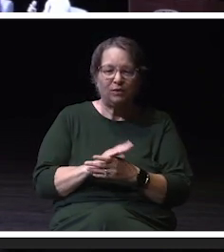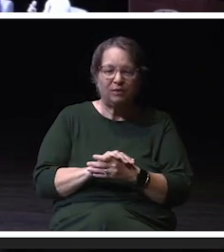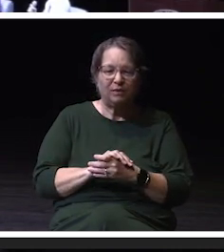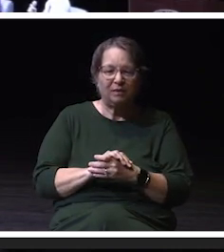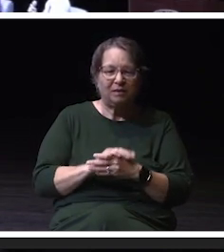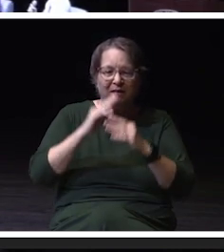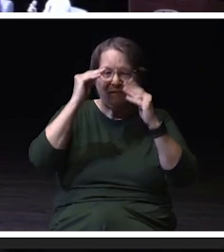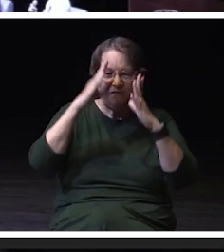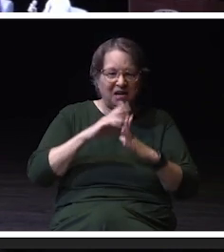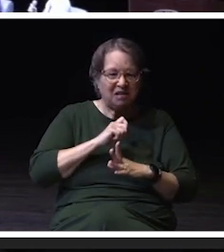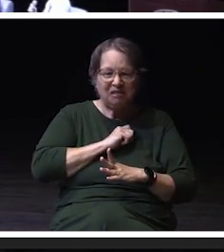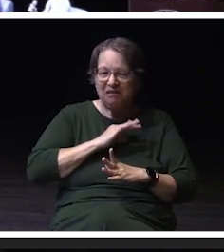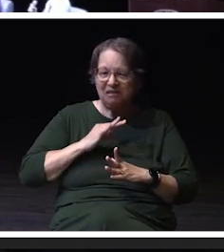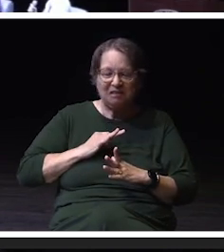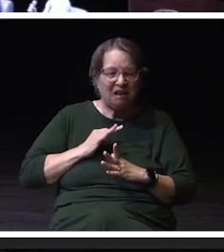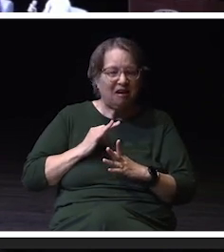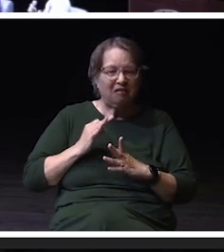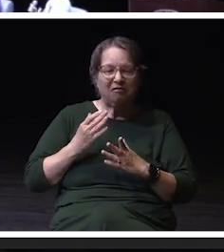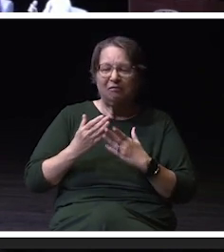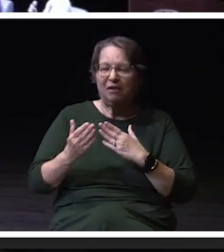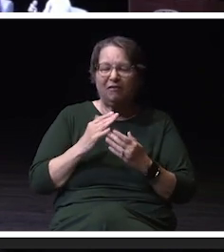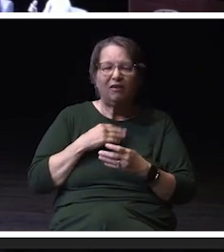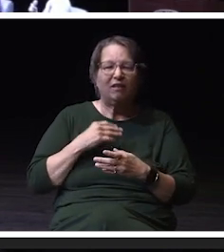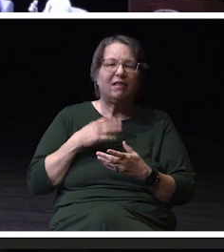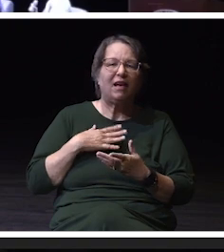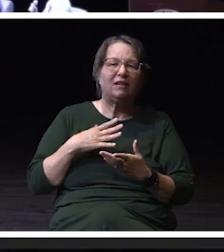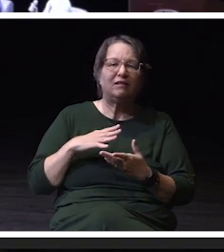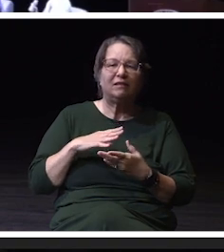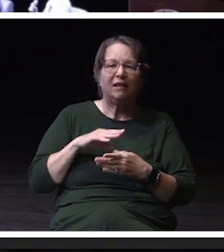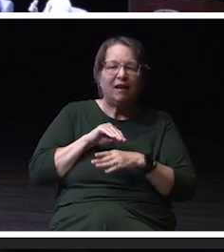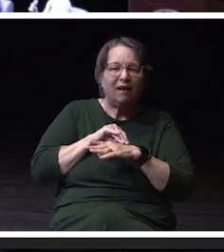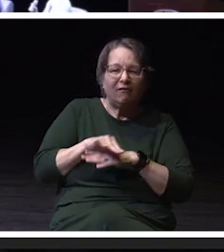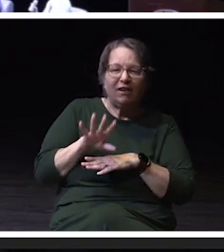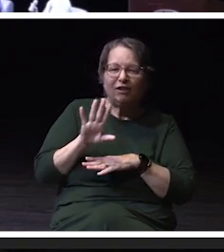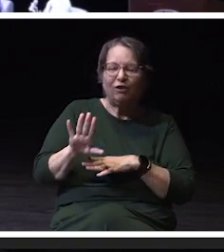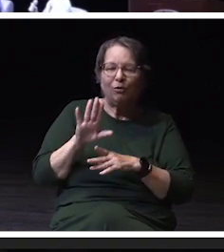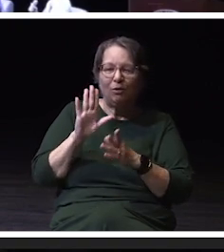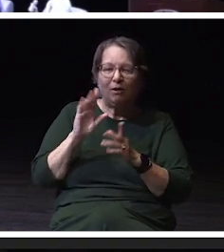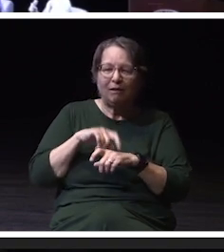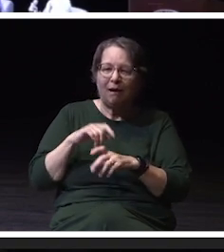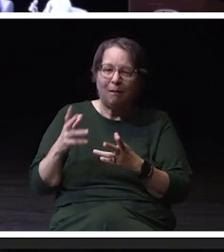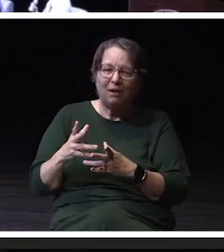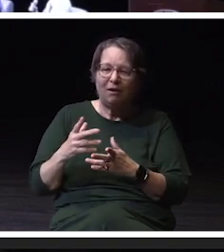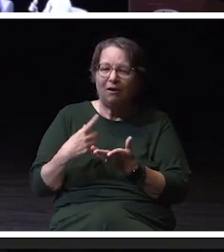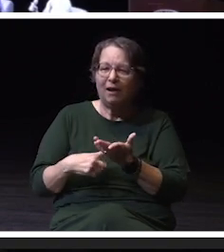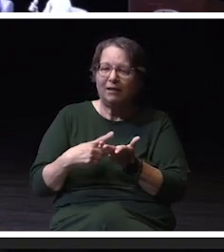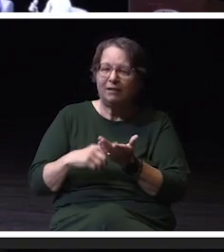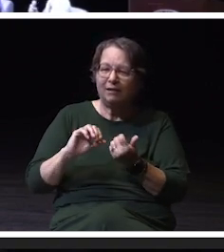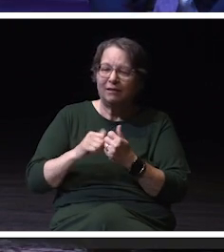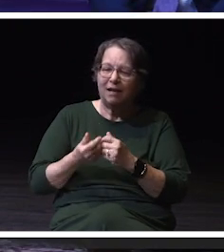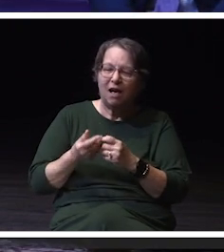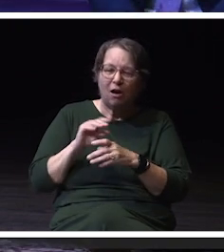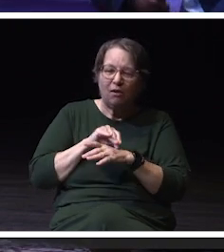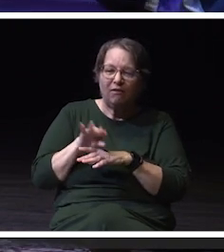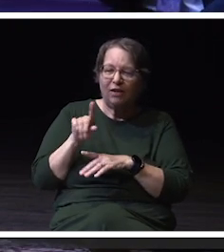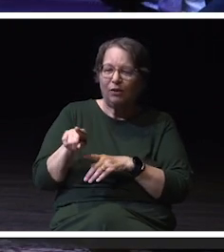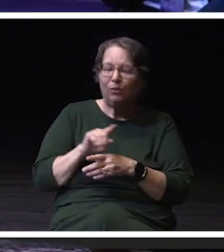member at UW-Whitewater, that's had a transformative impact on your time here? And talk a little bit about how they did that.